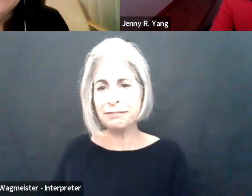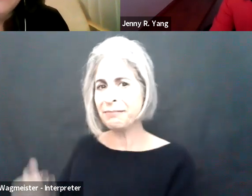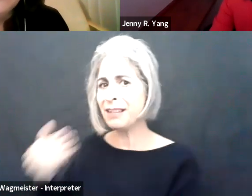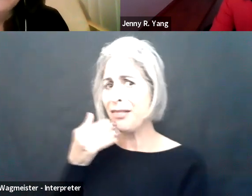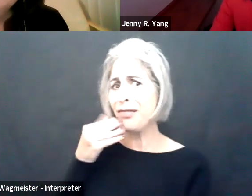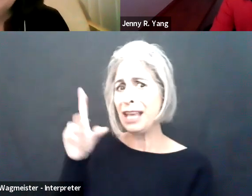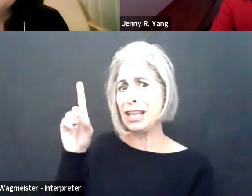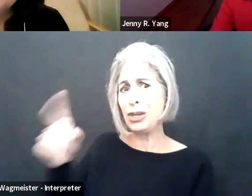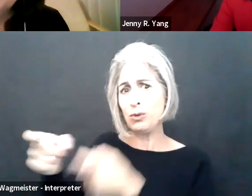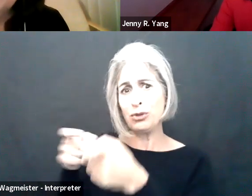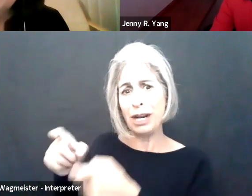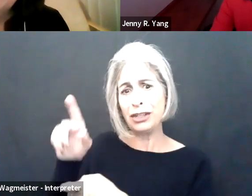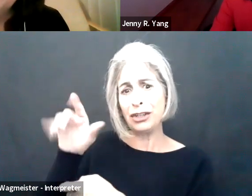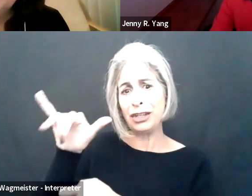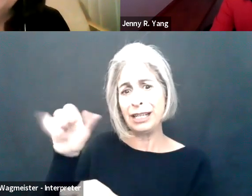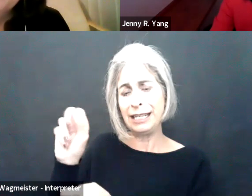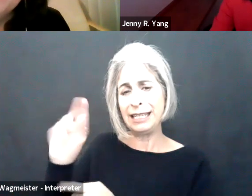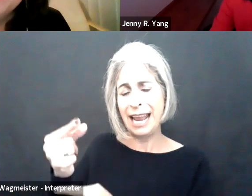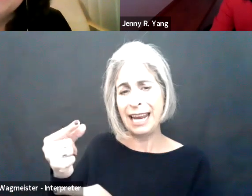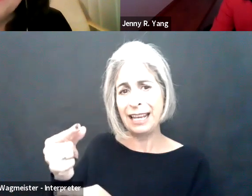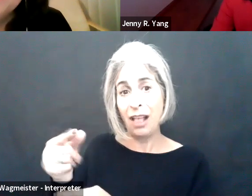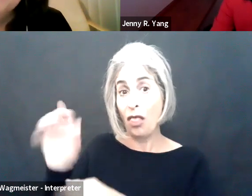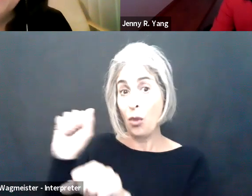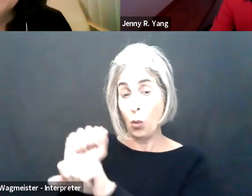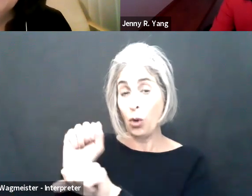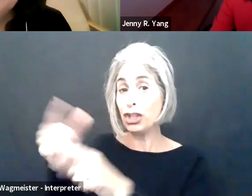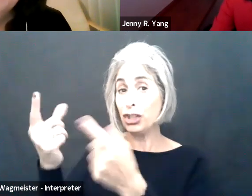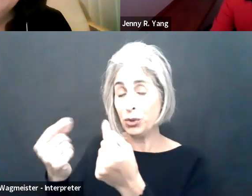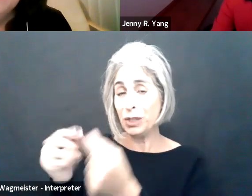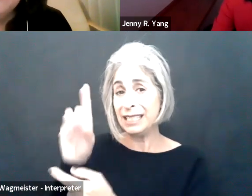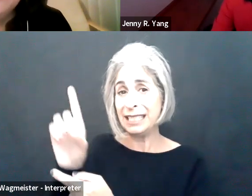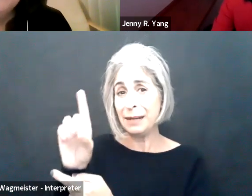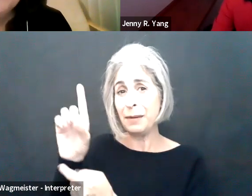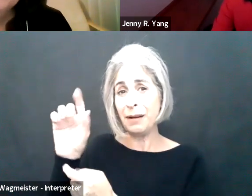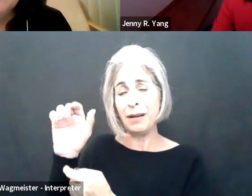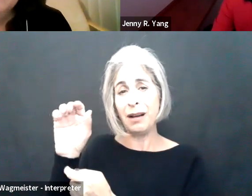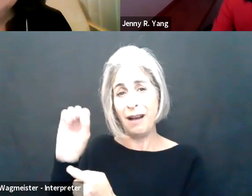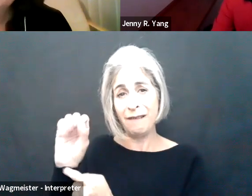look forward to the panel discussion. Susan: Thank you, Director Yang, not